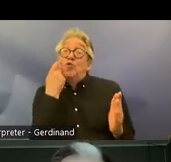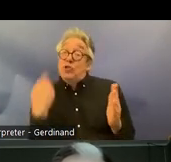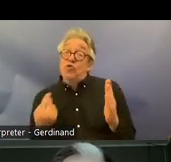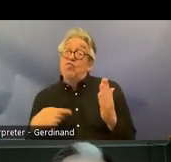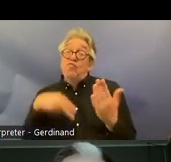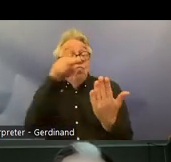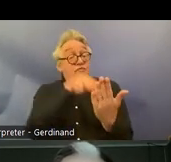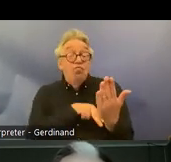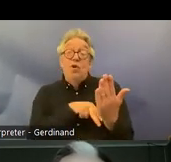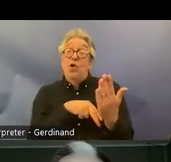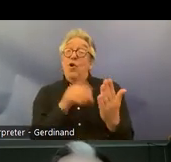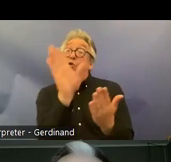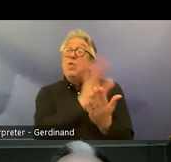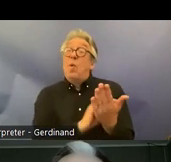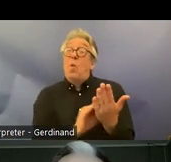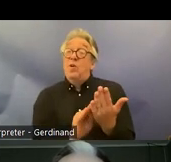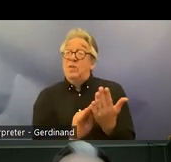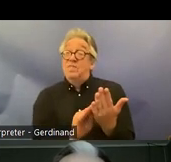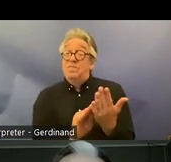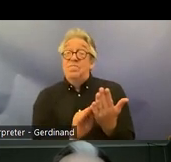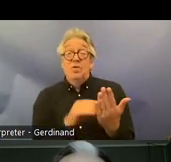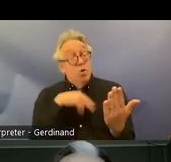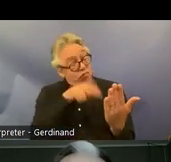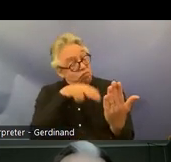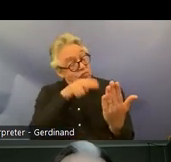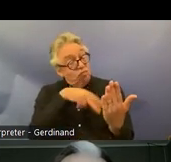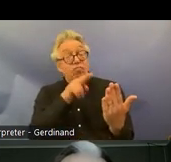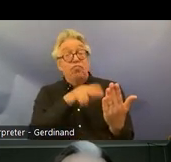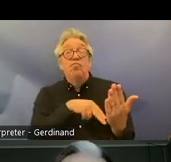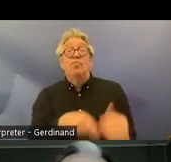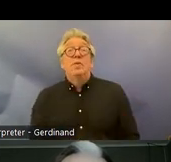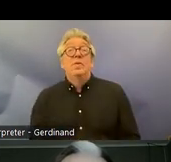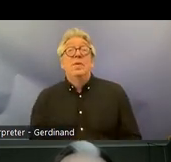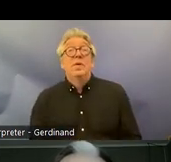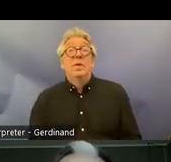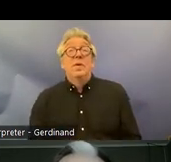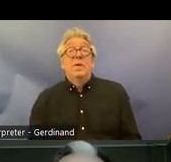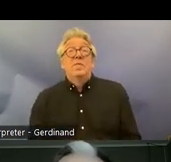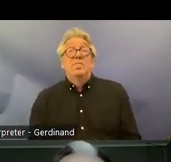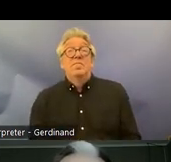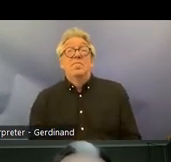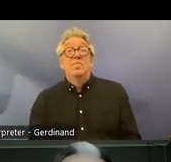webinar and um uh also based on what we already know about the implementation of